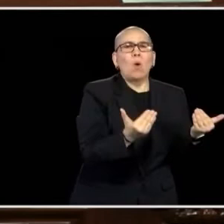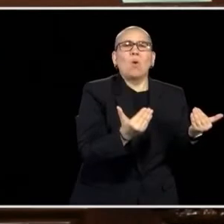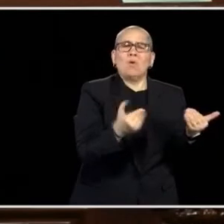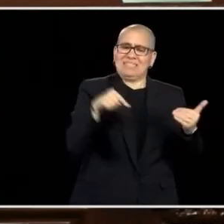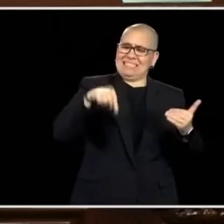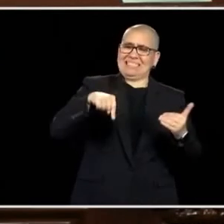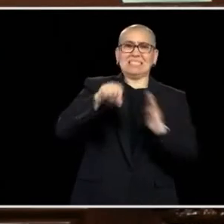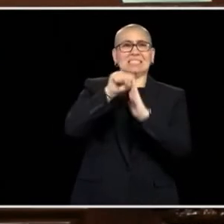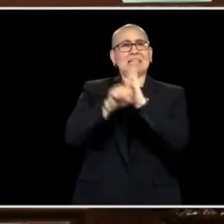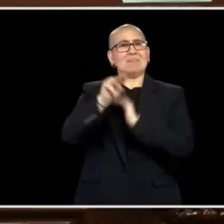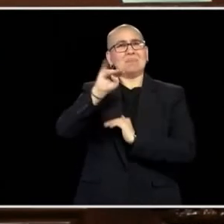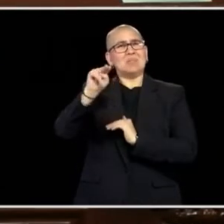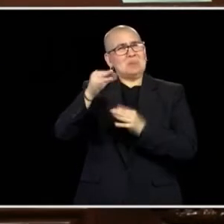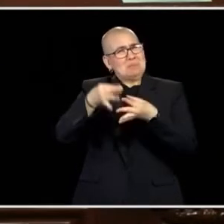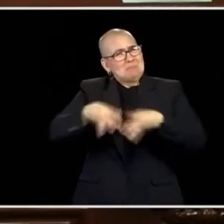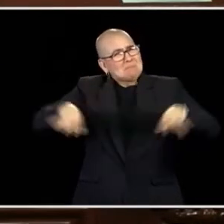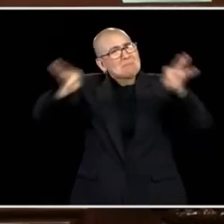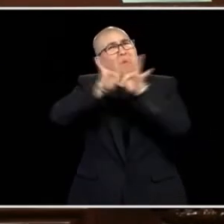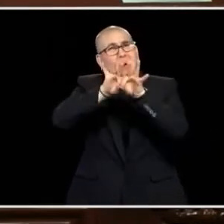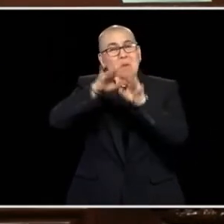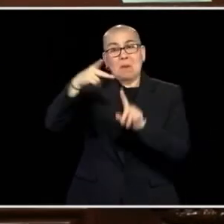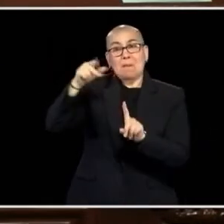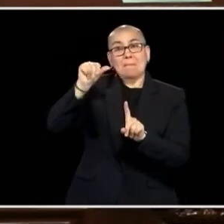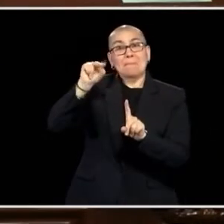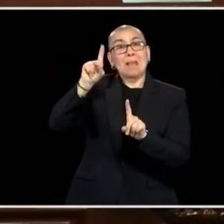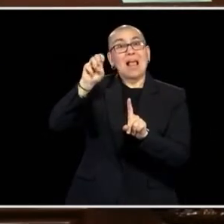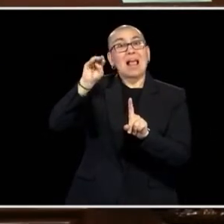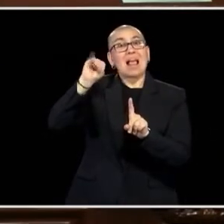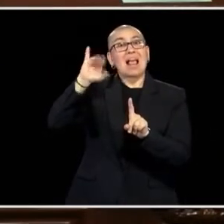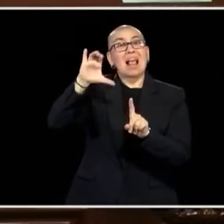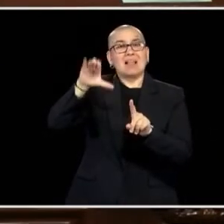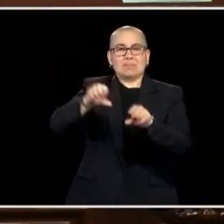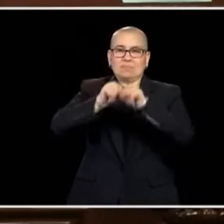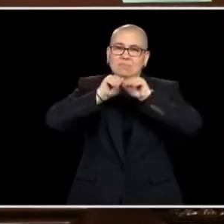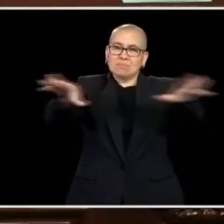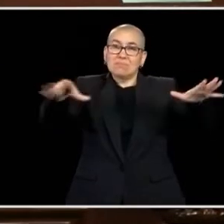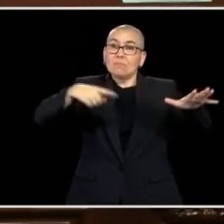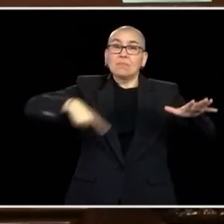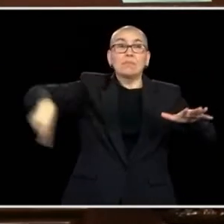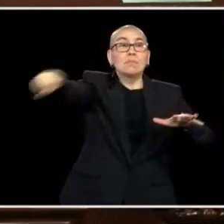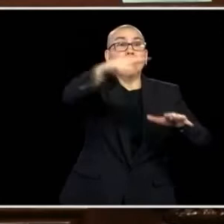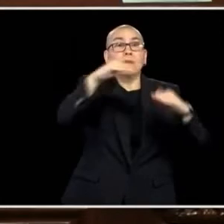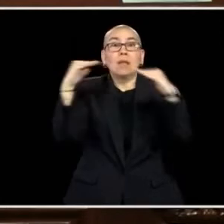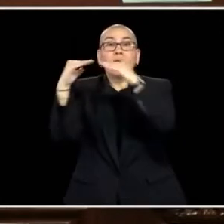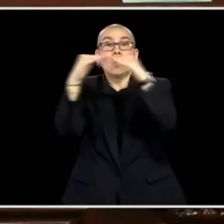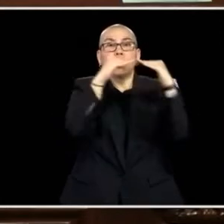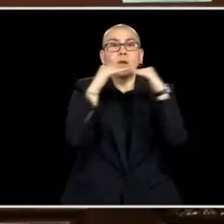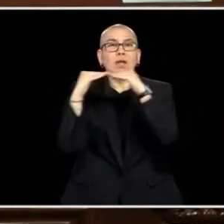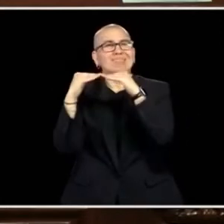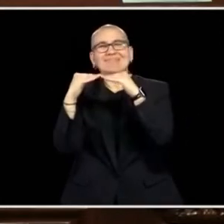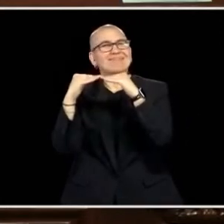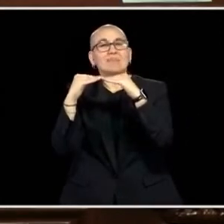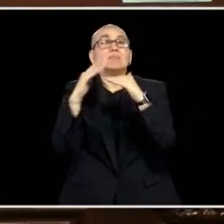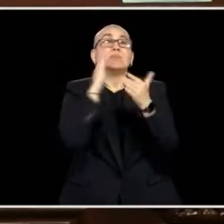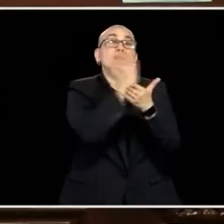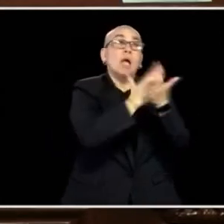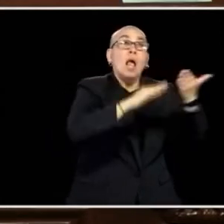IMPORTANT AND I WANT TO JUST BE CLEAR, THE PANDEMIC DID NOT IMPACT ALL OF US EQUALLY. IT IMPACTED COMMUNITIES DIFFERENTLY AND IT LEFT US